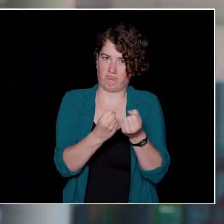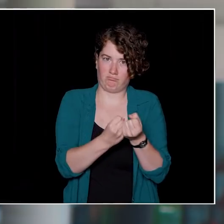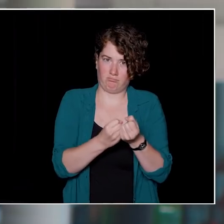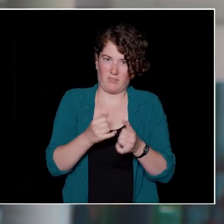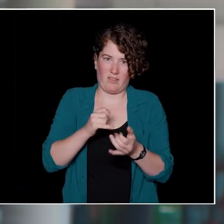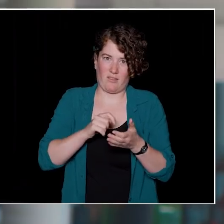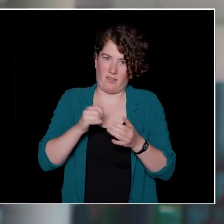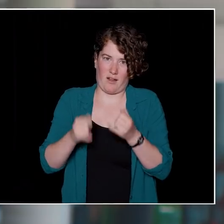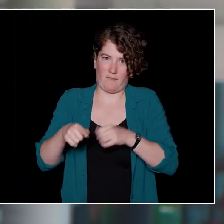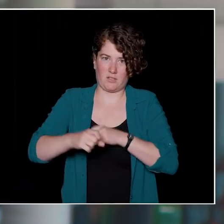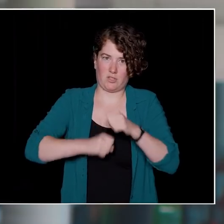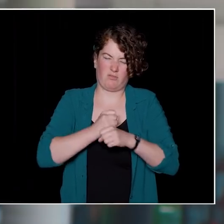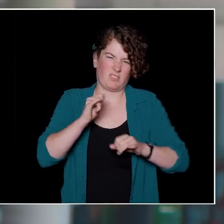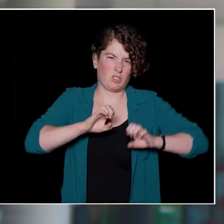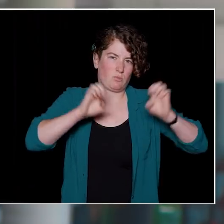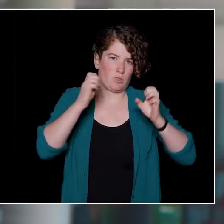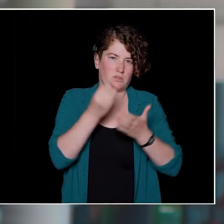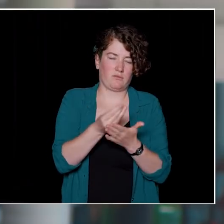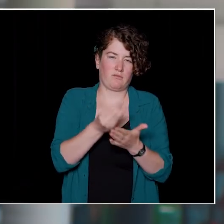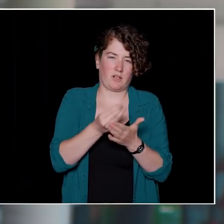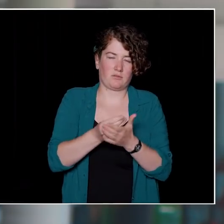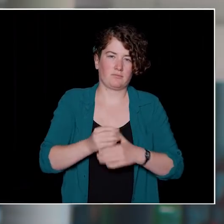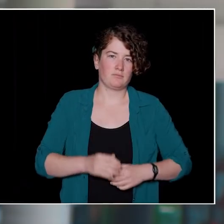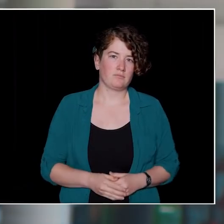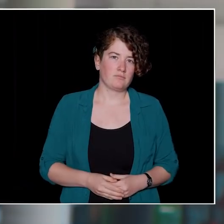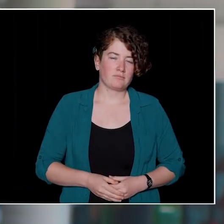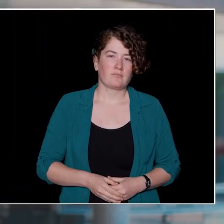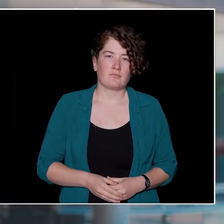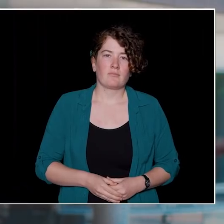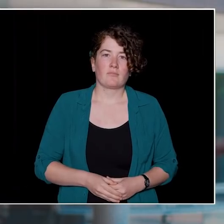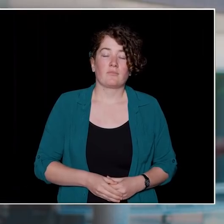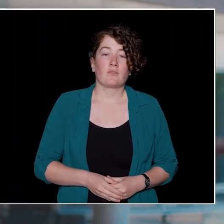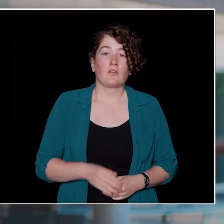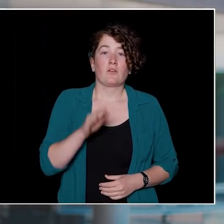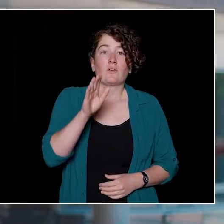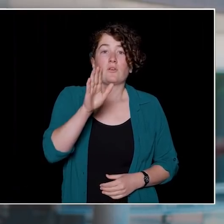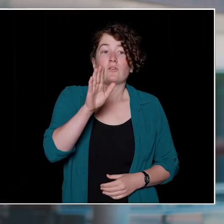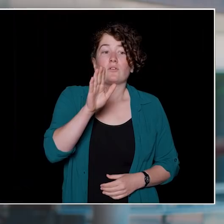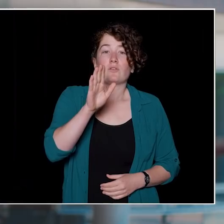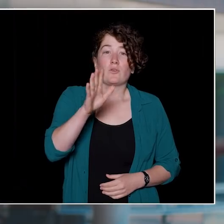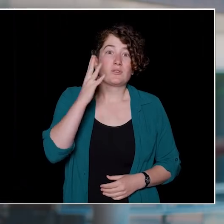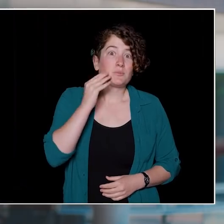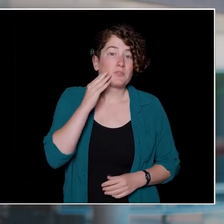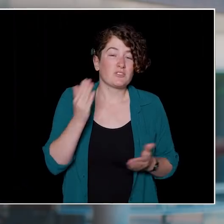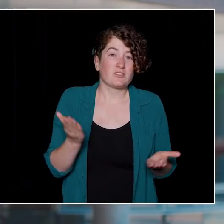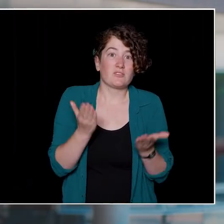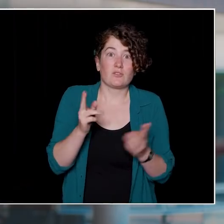and continues to be our highest priority in everything that we do. Your time at UBC will be full of experiences,